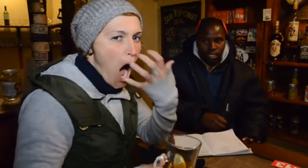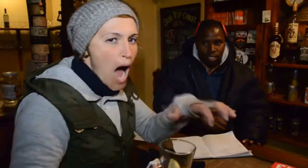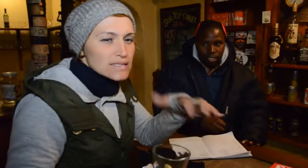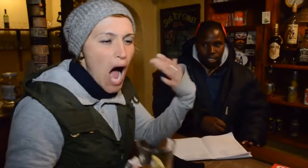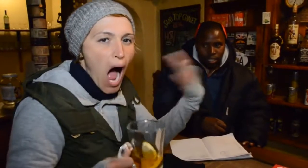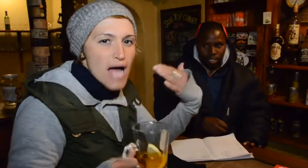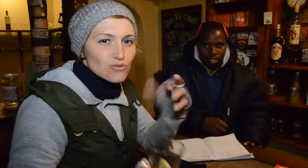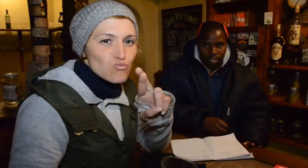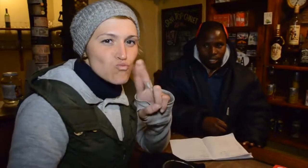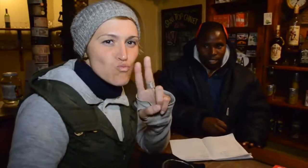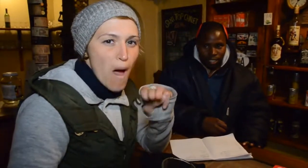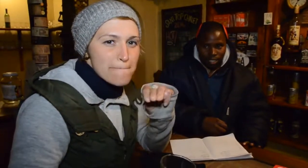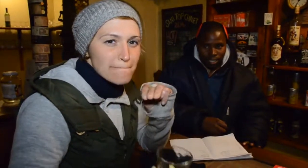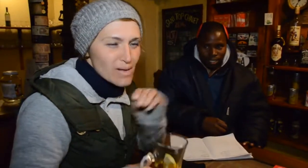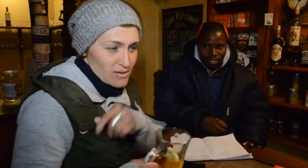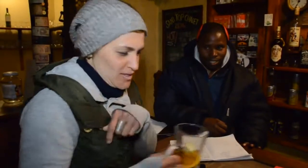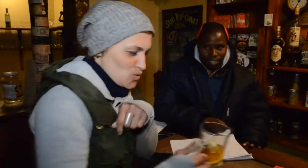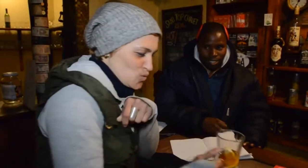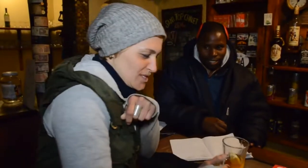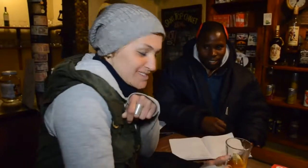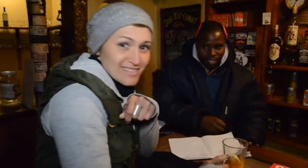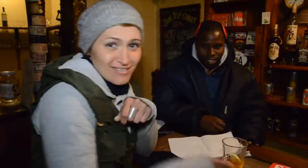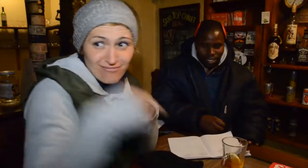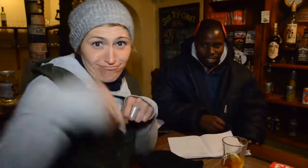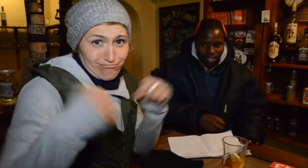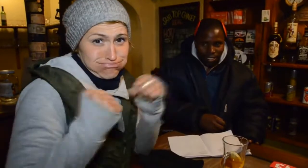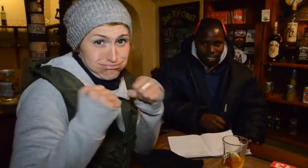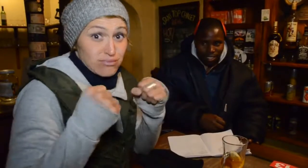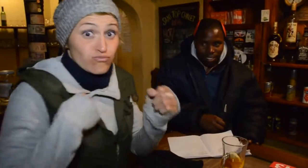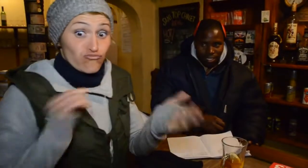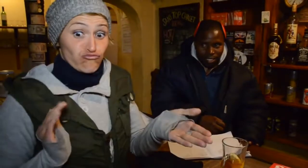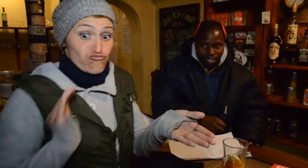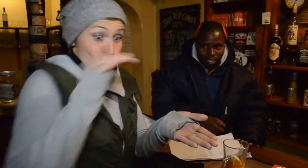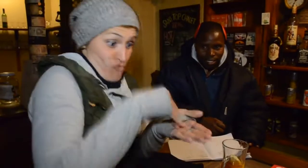I am now drinking hot rum as it is cold up here.